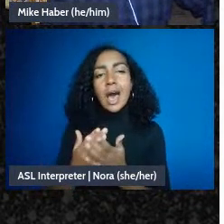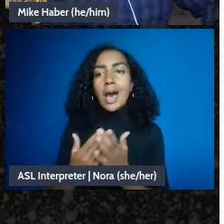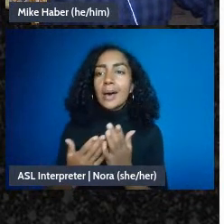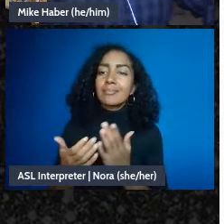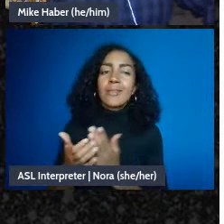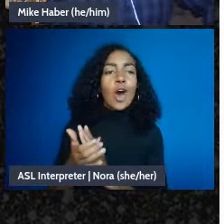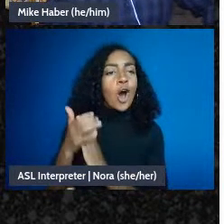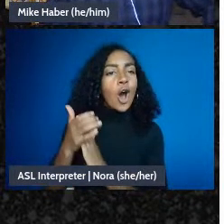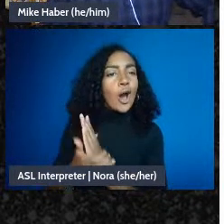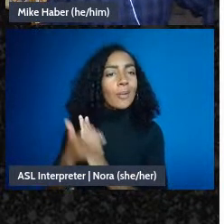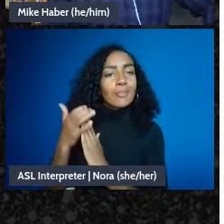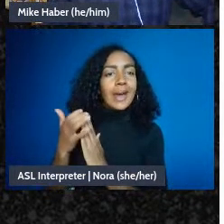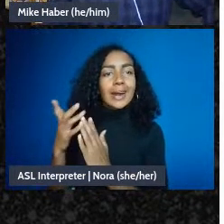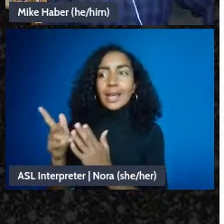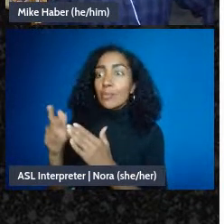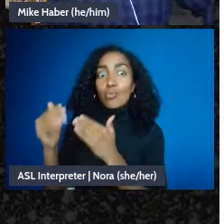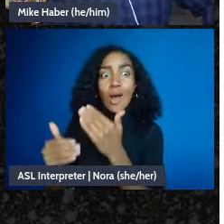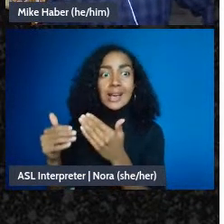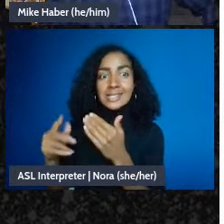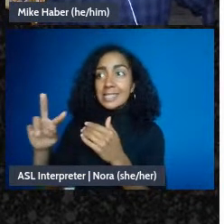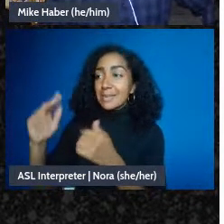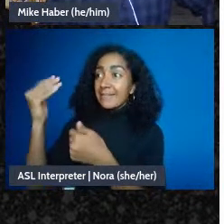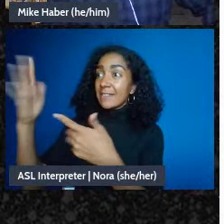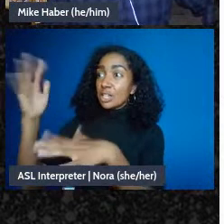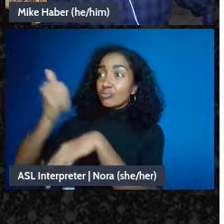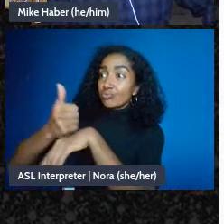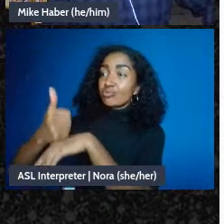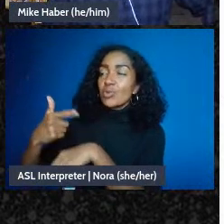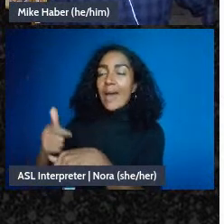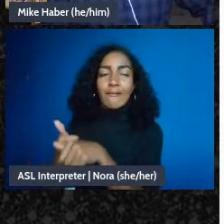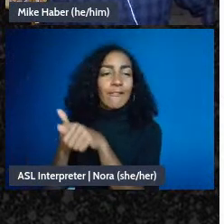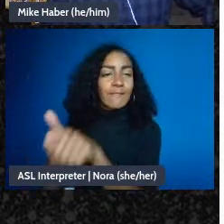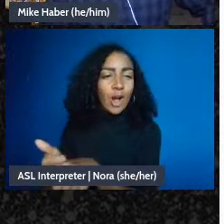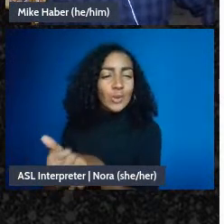follow. And there are downsides to that, which we'll talk about in a second,